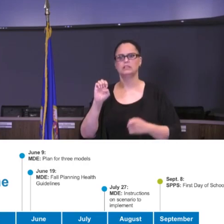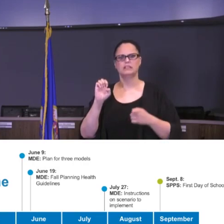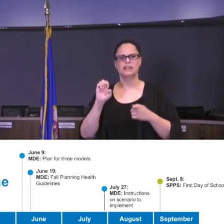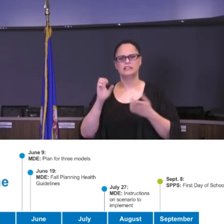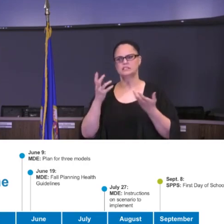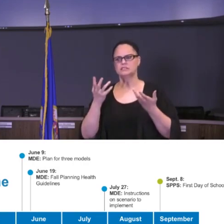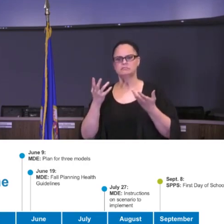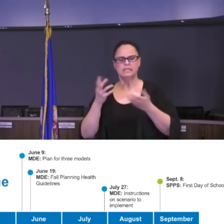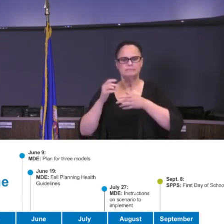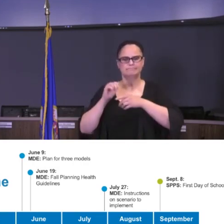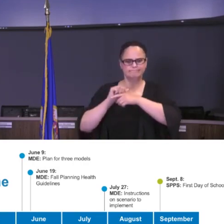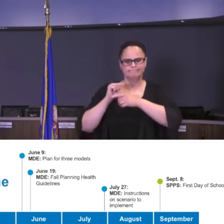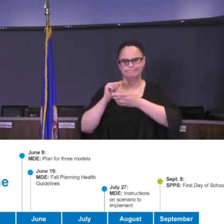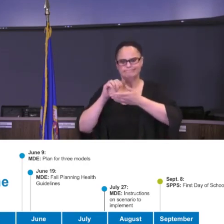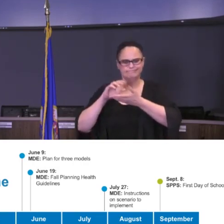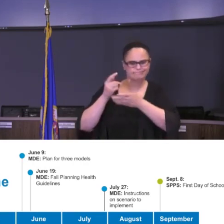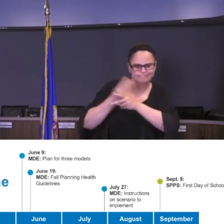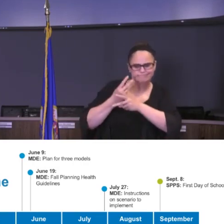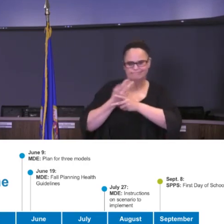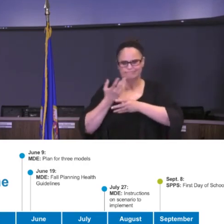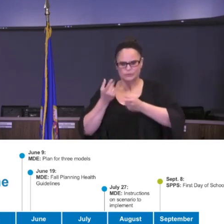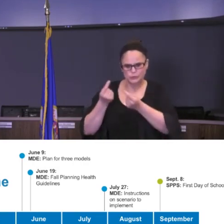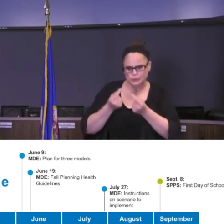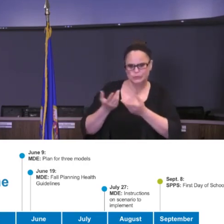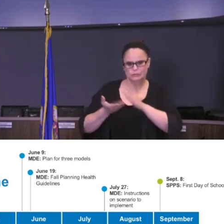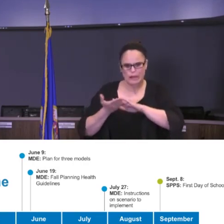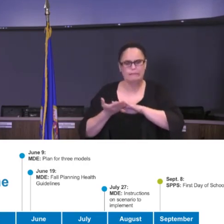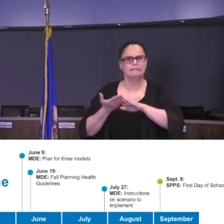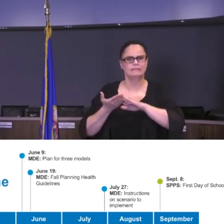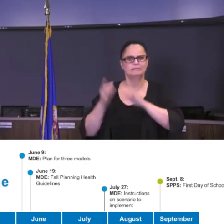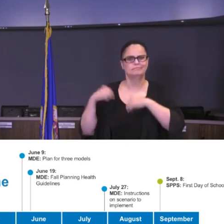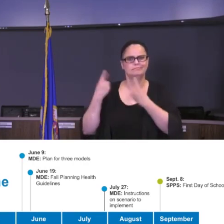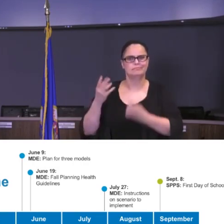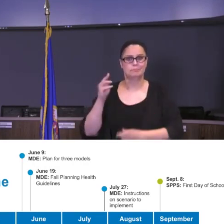since May. And at that time I predicted that we would likely have the three